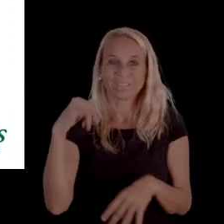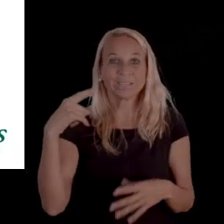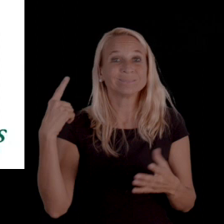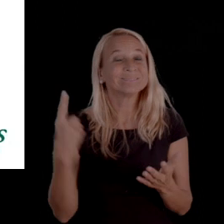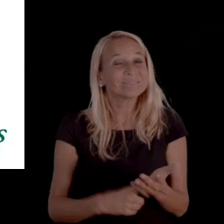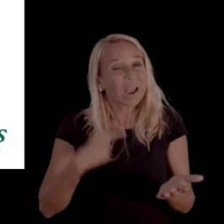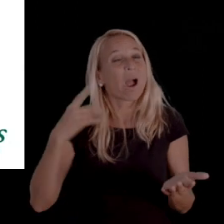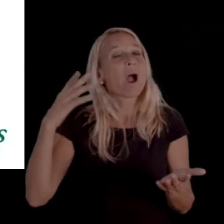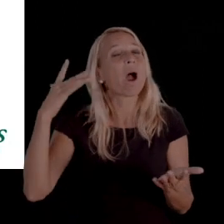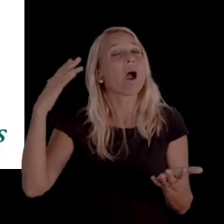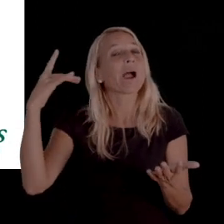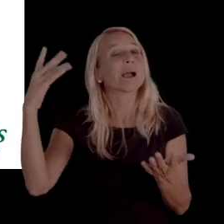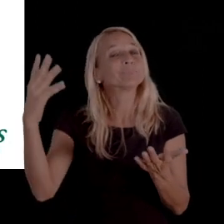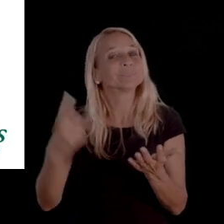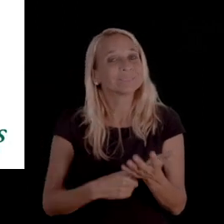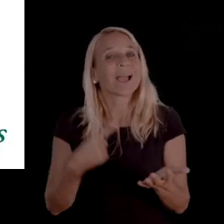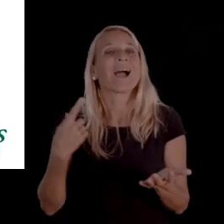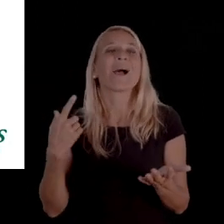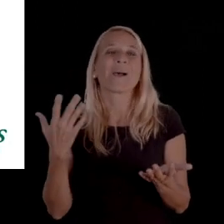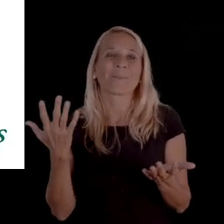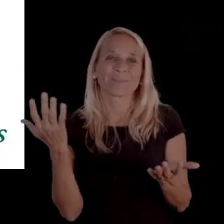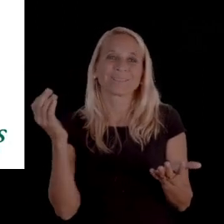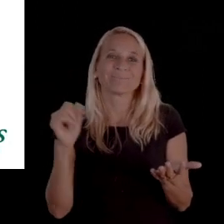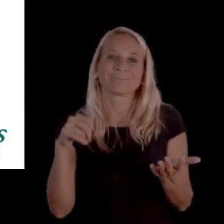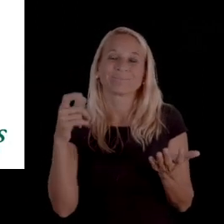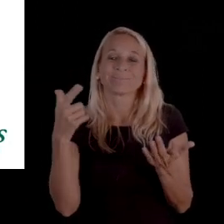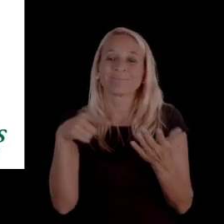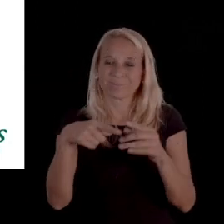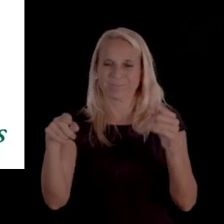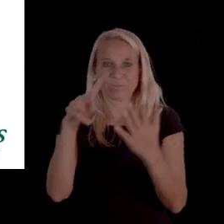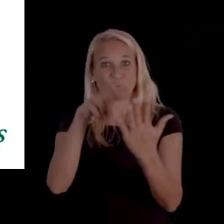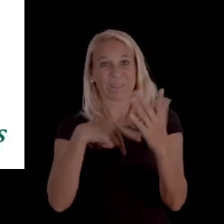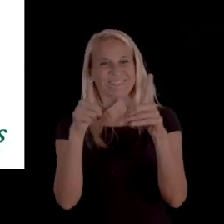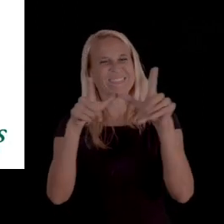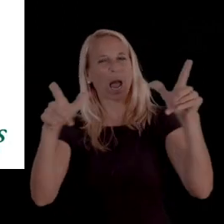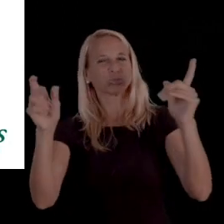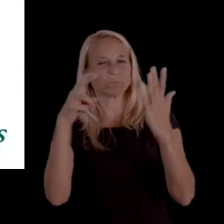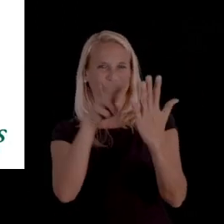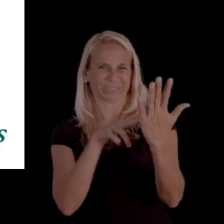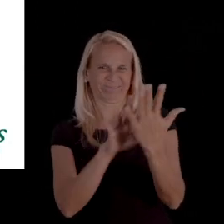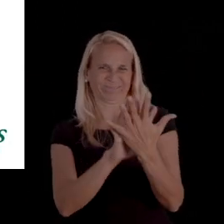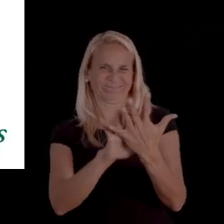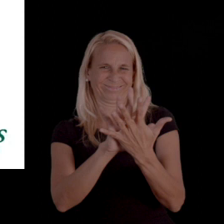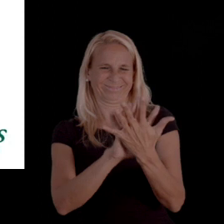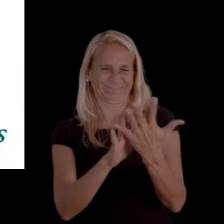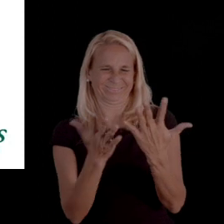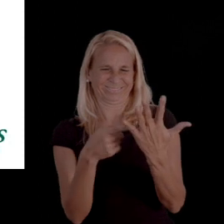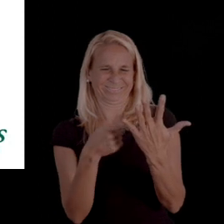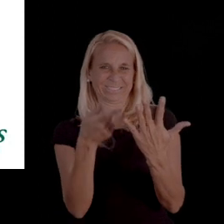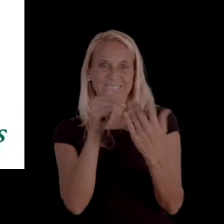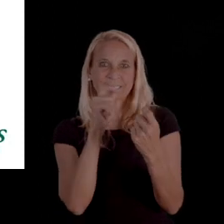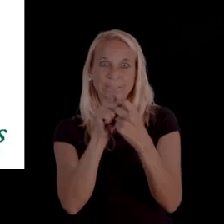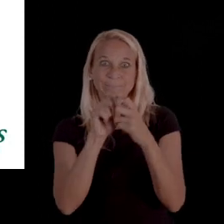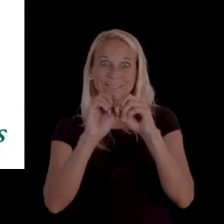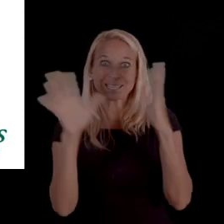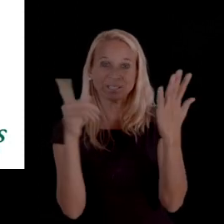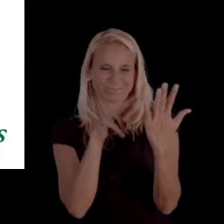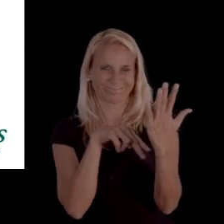we also wanted to have a presentation on this is sometimes the language is very vague and not specific to you specifically.